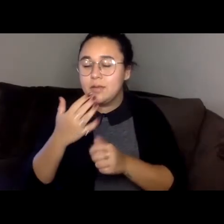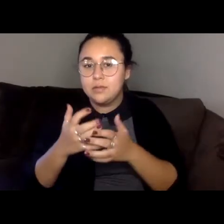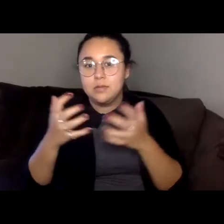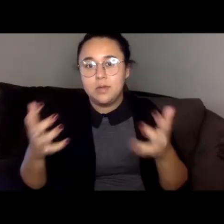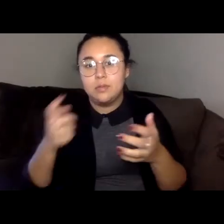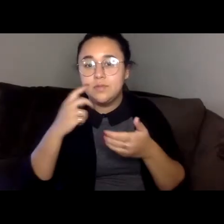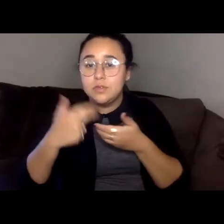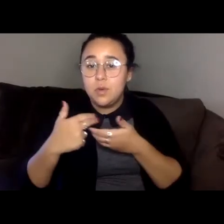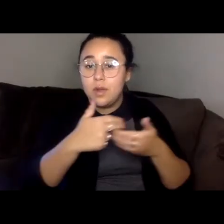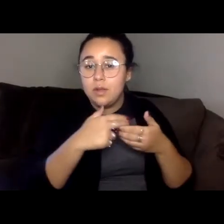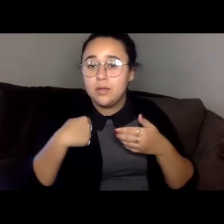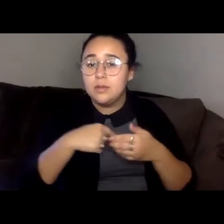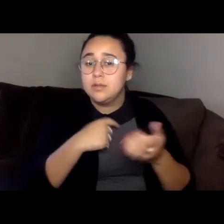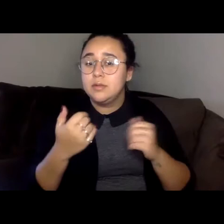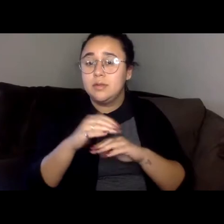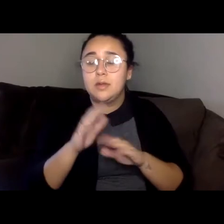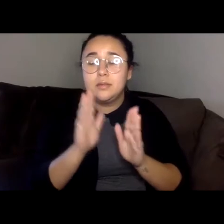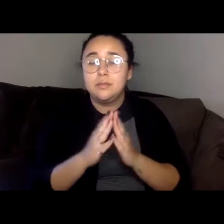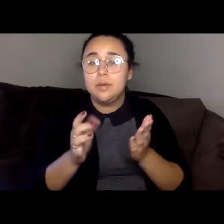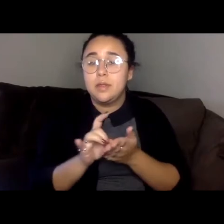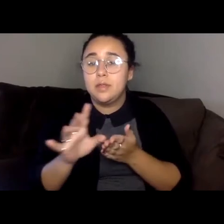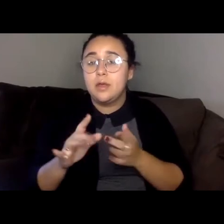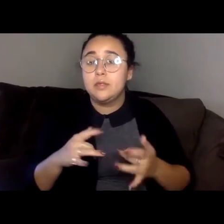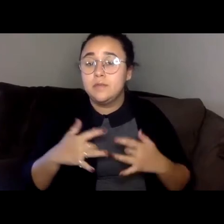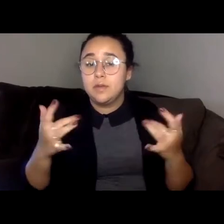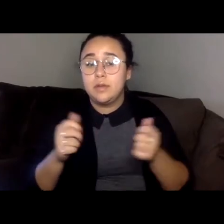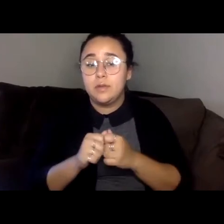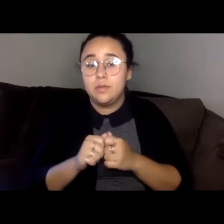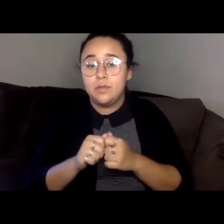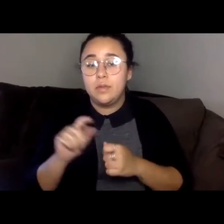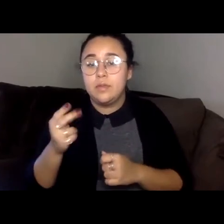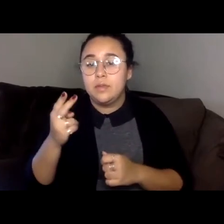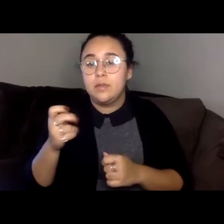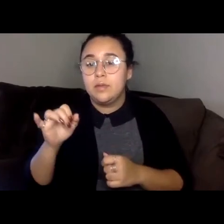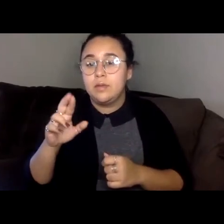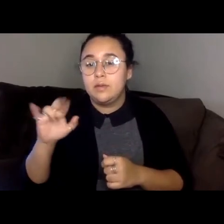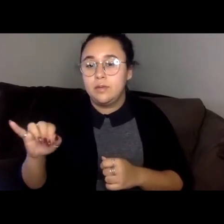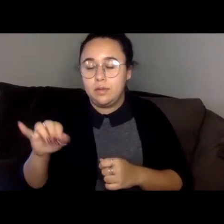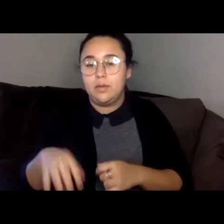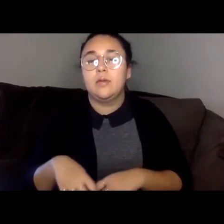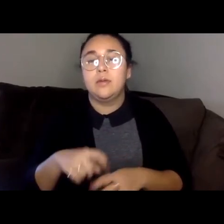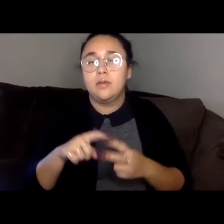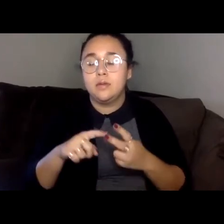joining us for tonight's book launch events where the theory, mu jongens and Suneetha